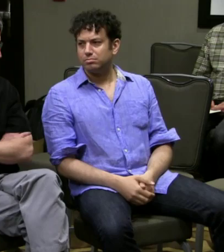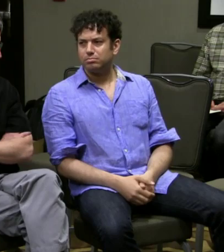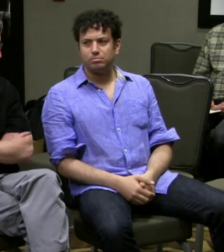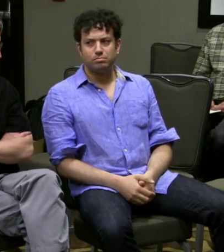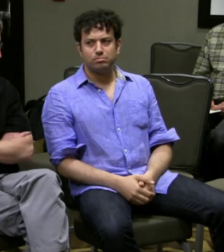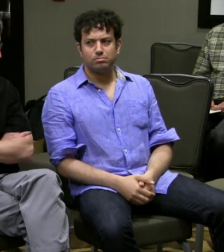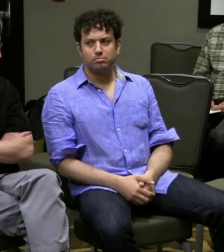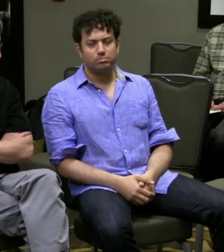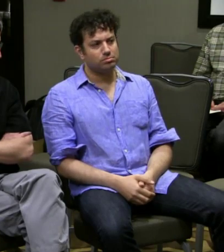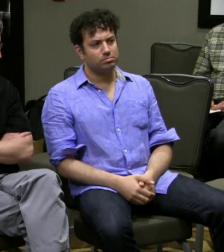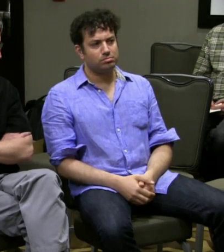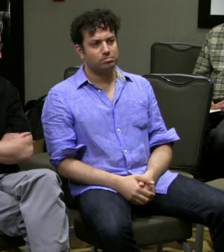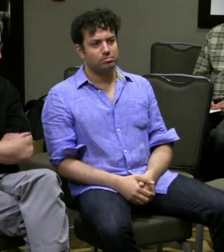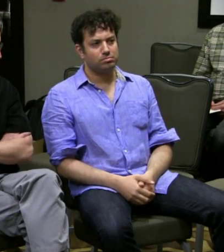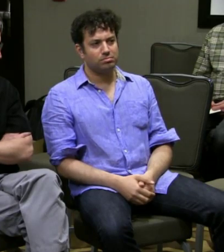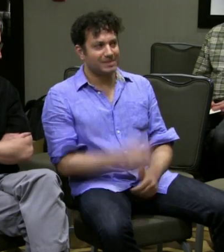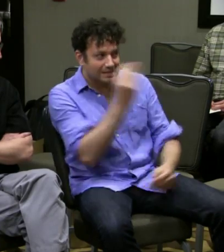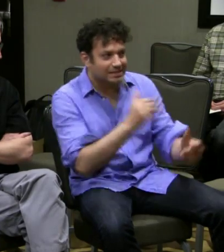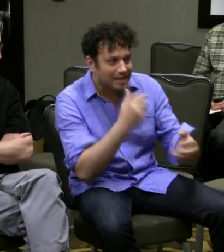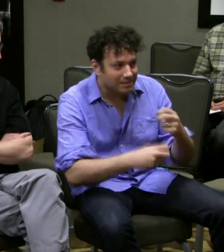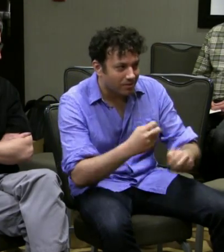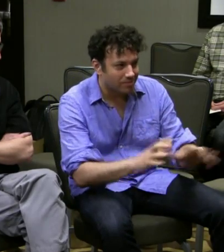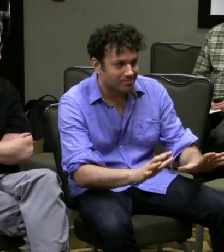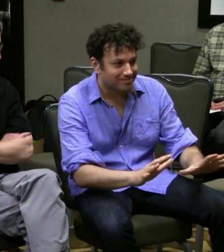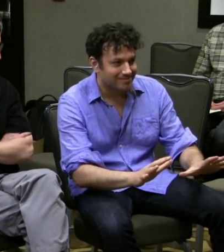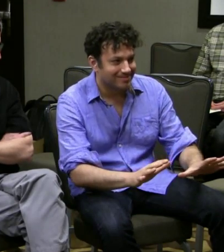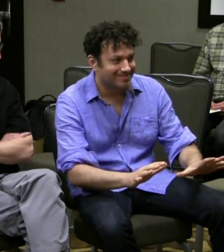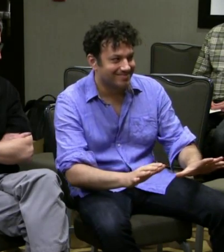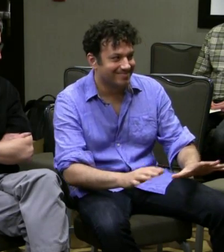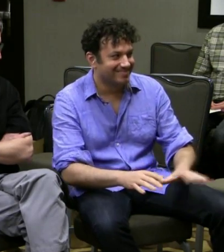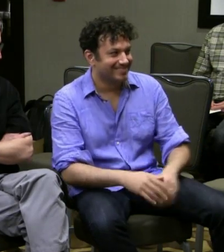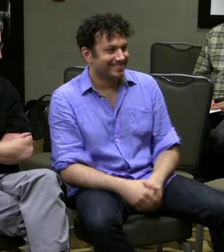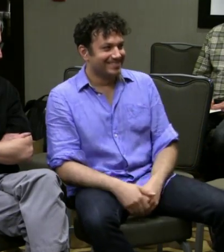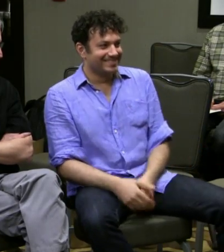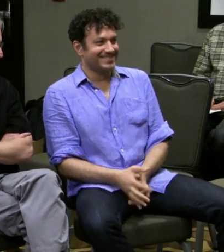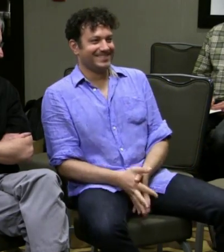There weren't any issues. It's not difficult!